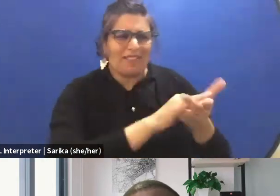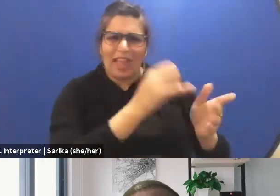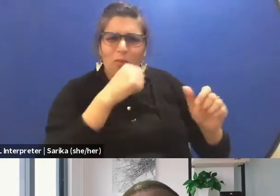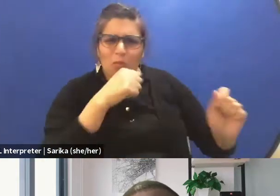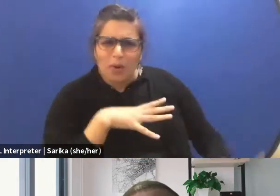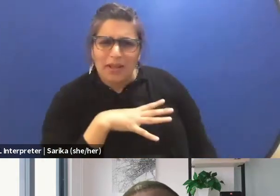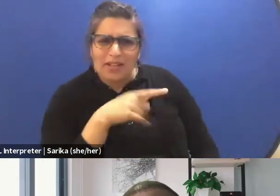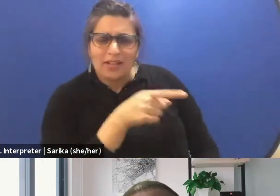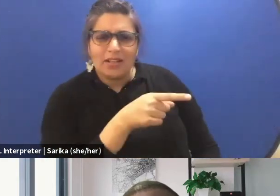which is better for me.